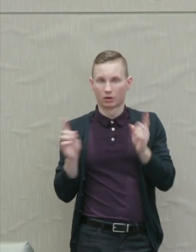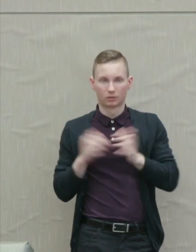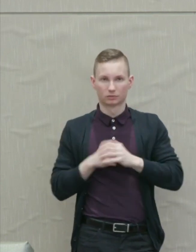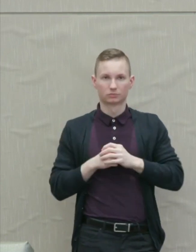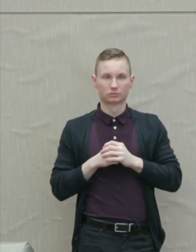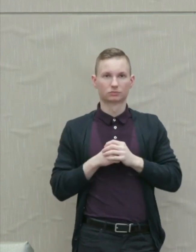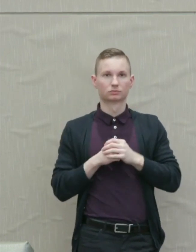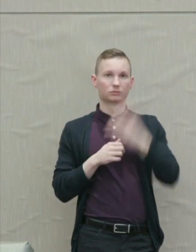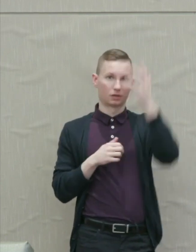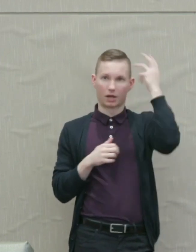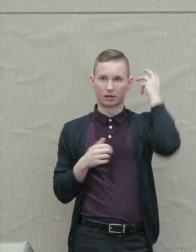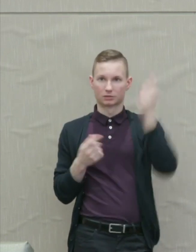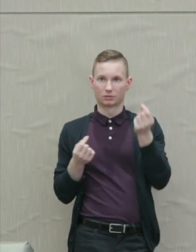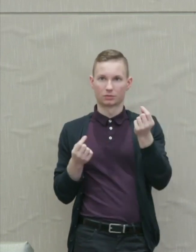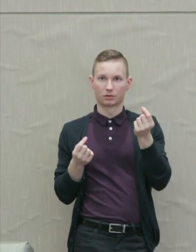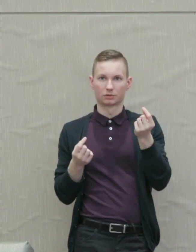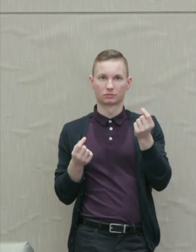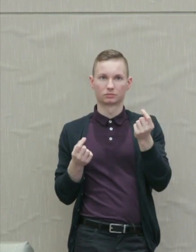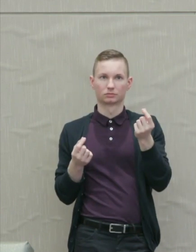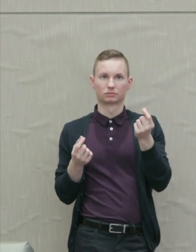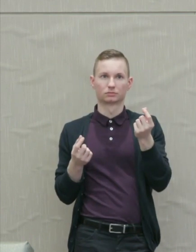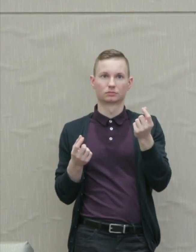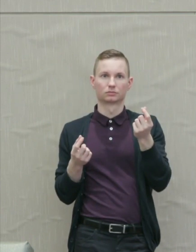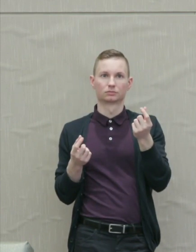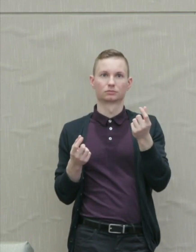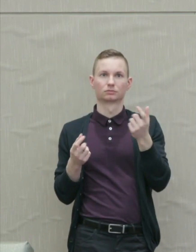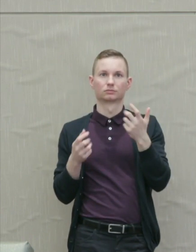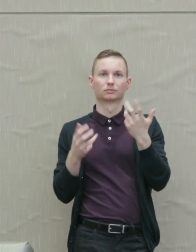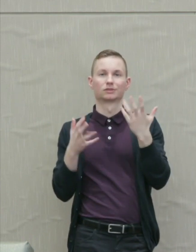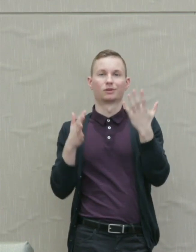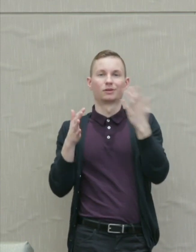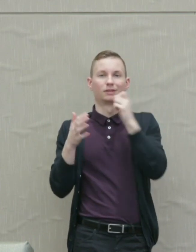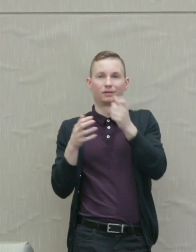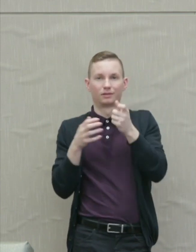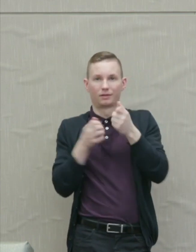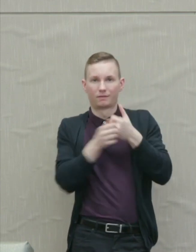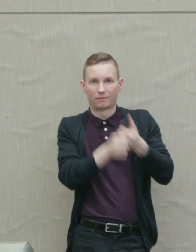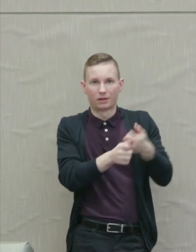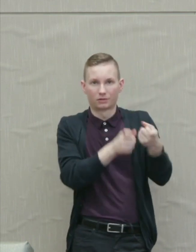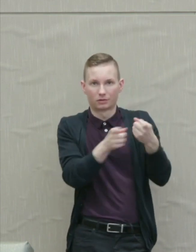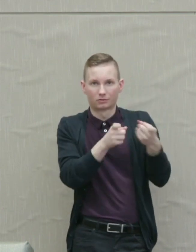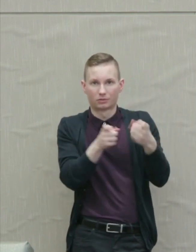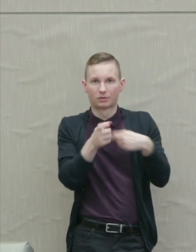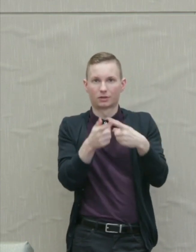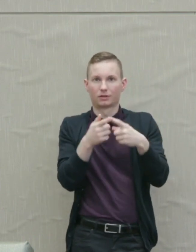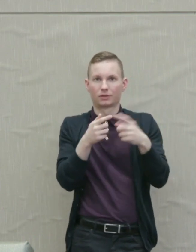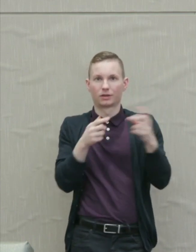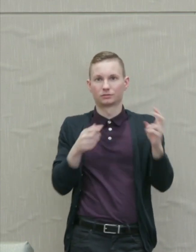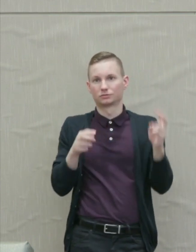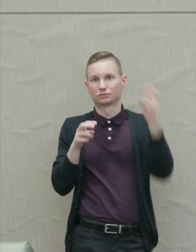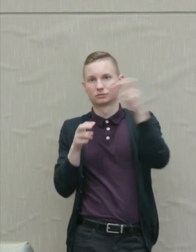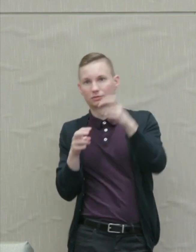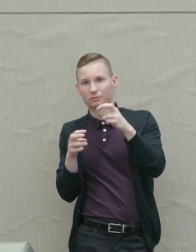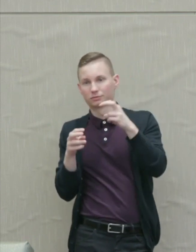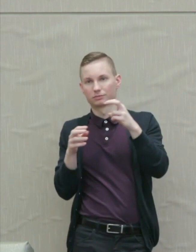The lions hot with blood, broke ranks wildly, trampled the troops, tossing their manes.